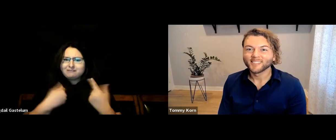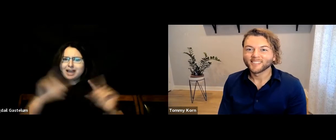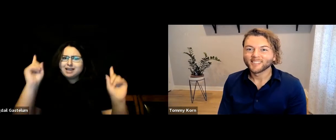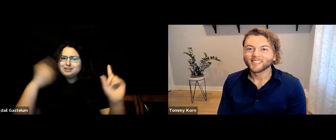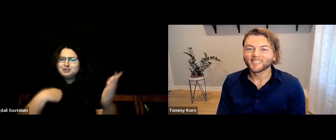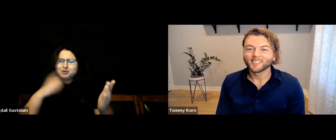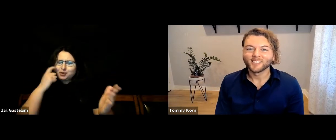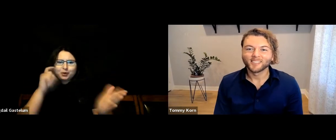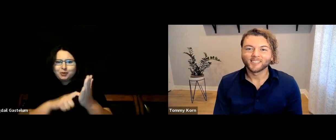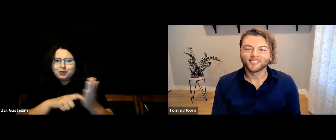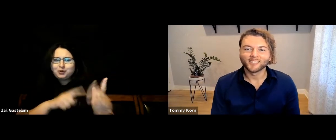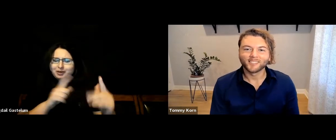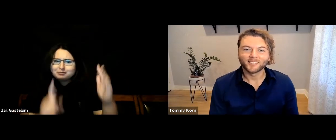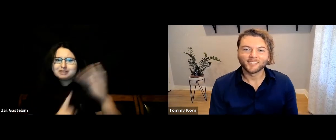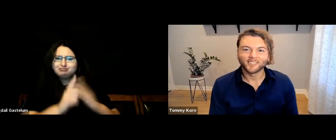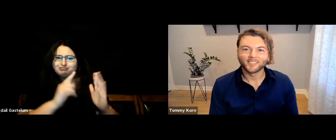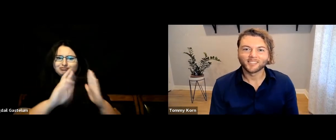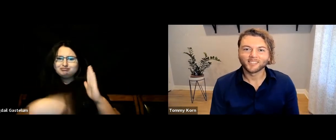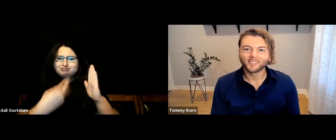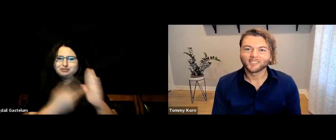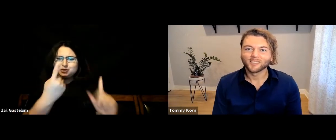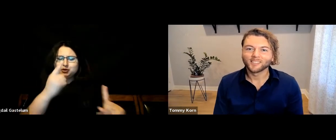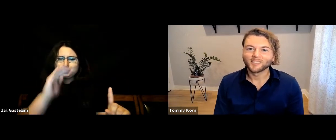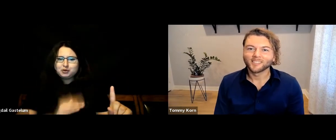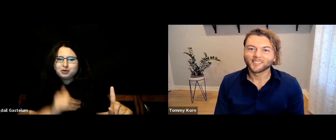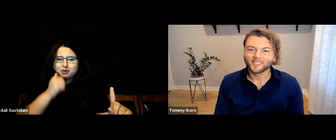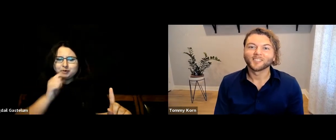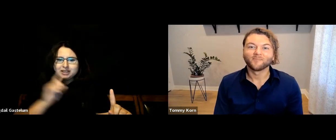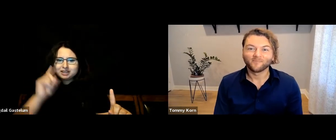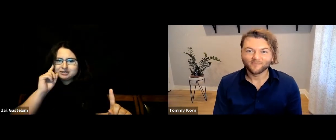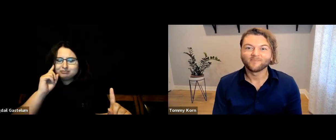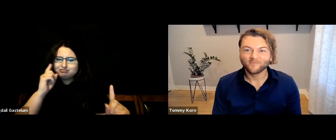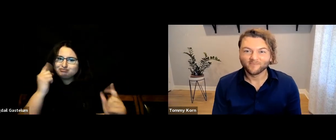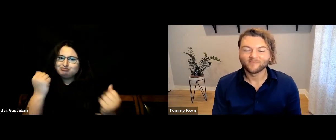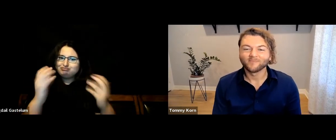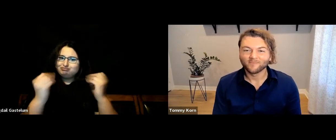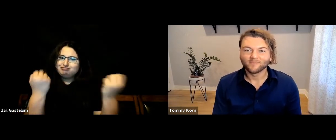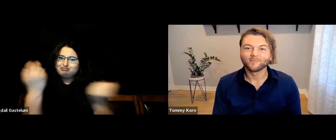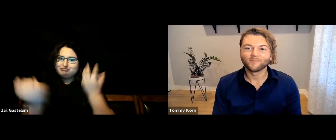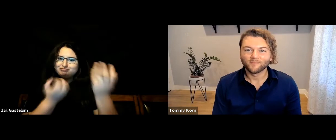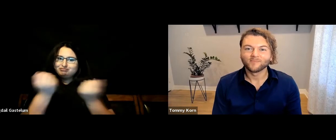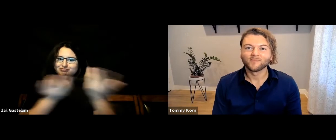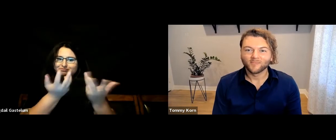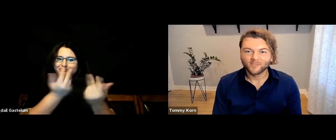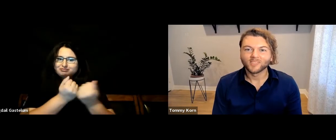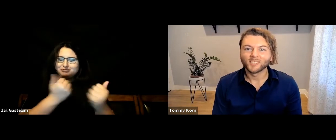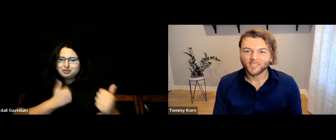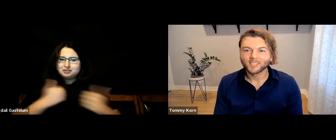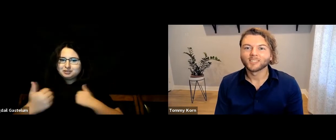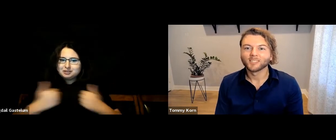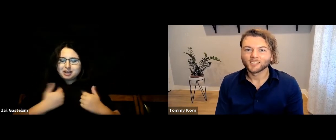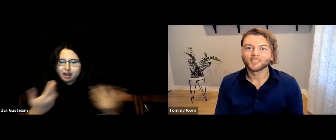We’re finally seeing a character whose role is played by a young Deaf girl, and she signs fluently to communicate with King Kong’s character.